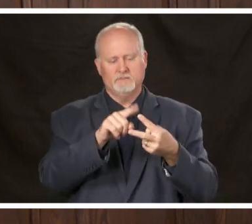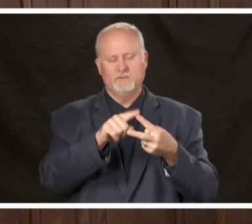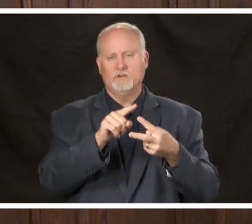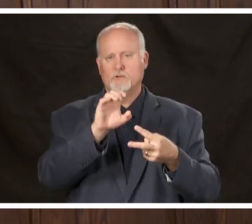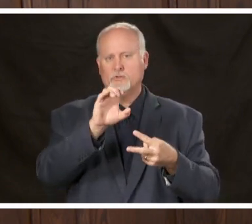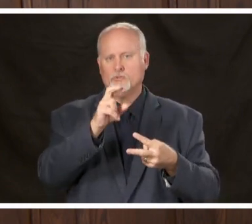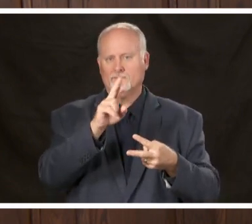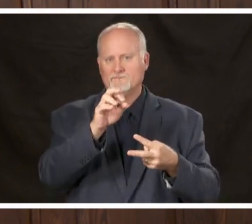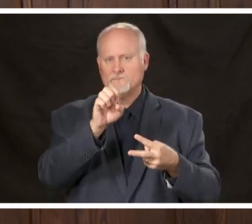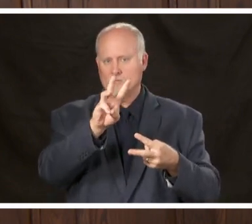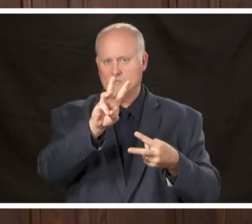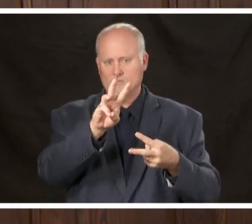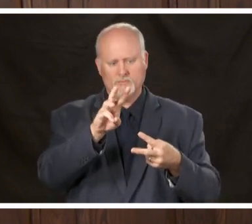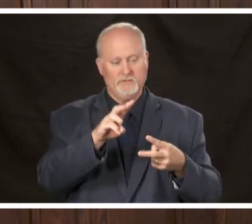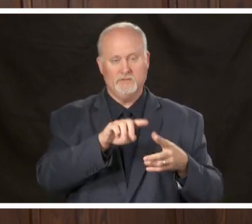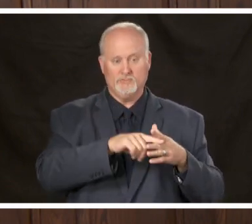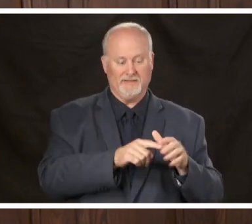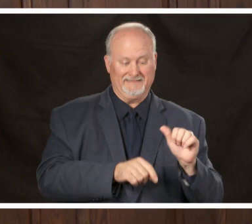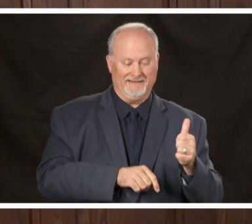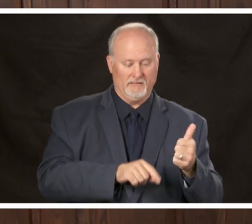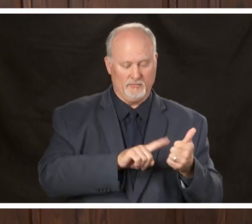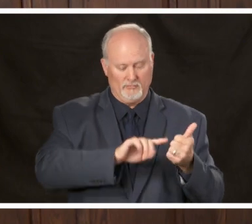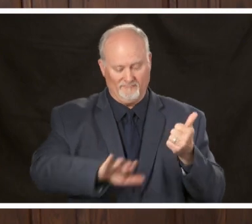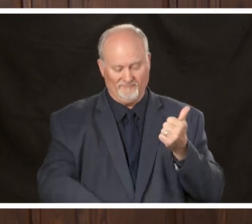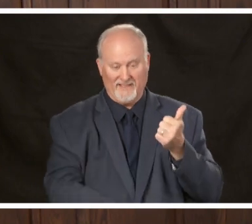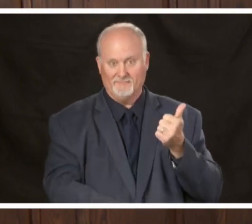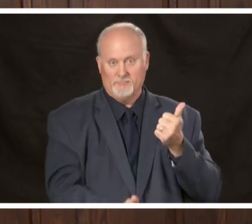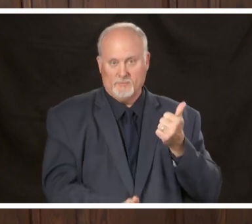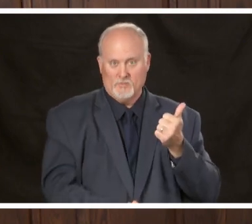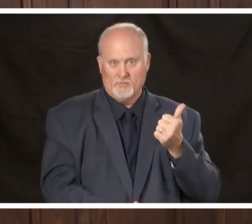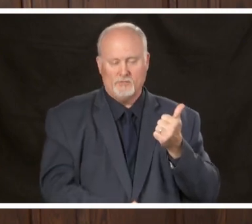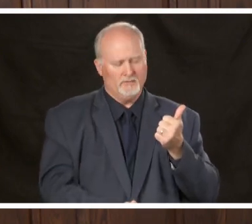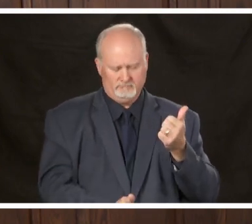was that is now in effect from 10:00 p.m. to 5:00 a.m. and a different